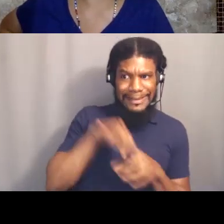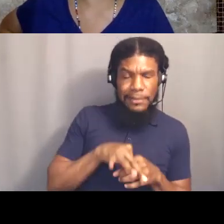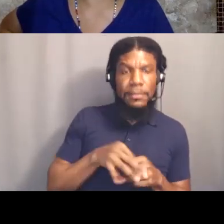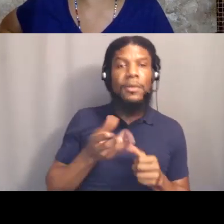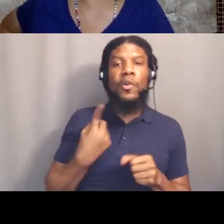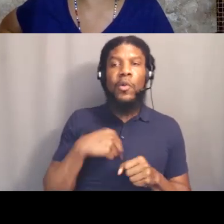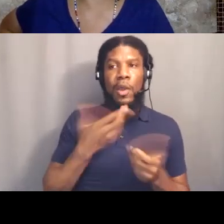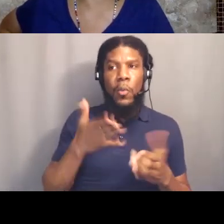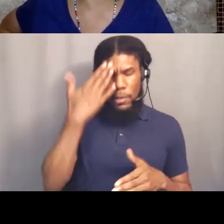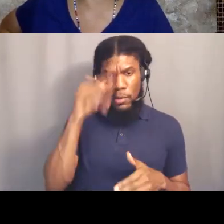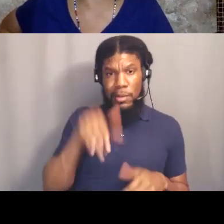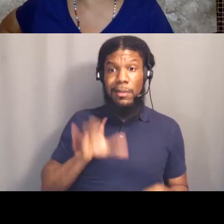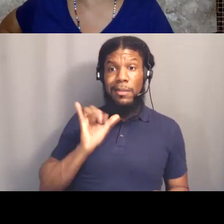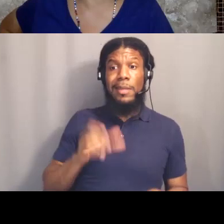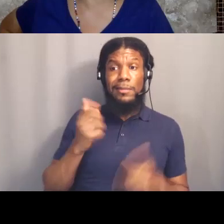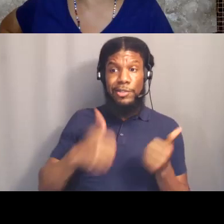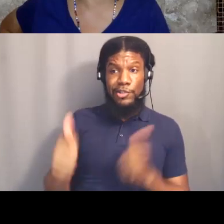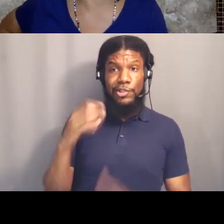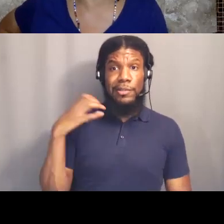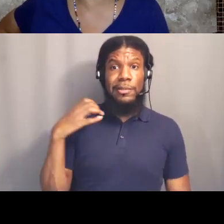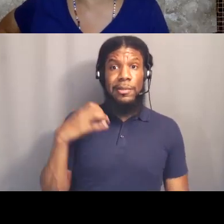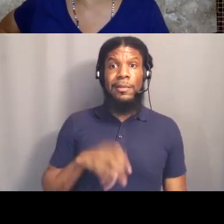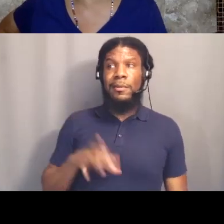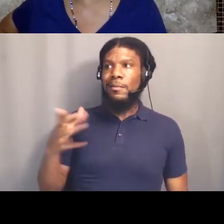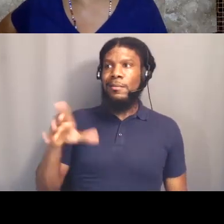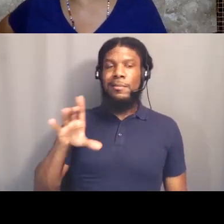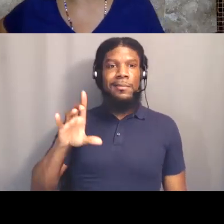the terrorist and chief in the form of Donald Trump we had to unseat him.